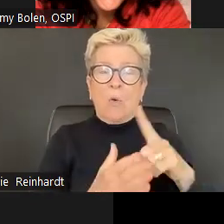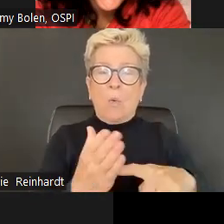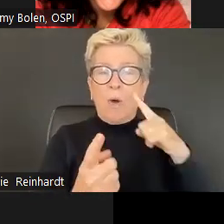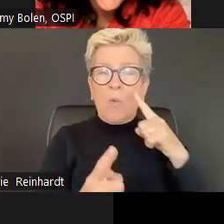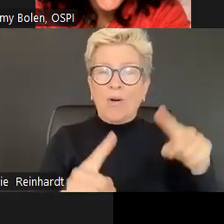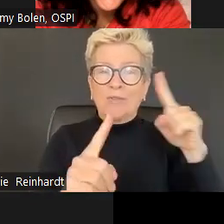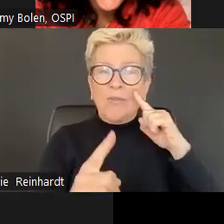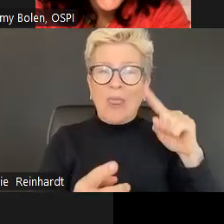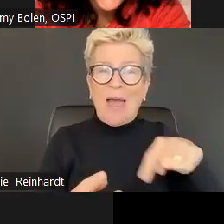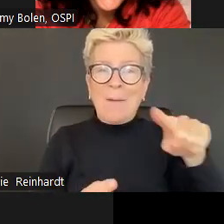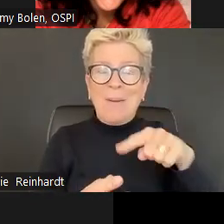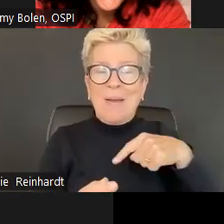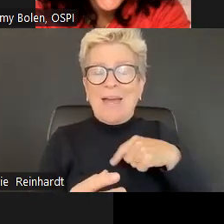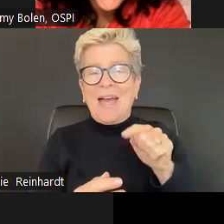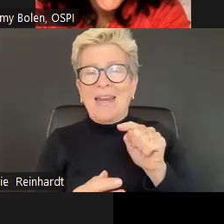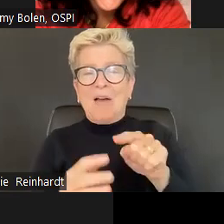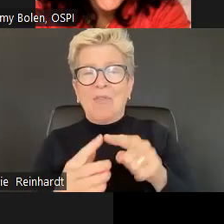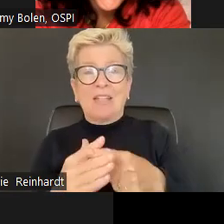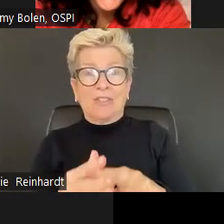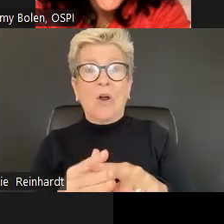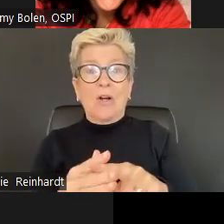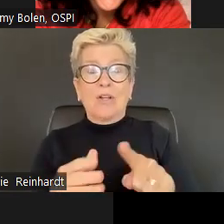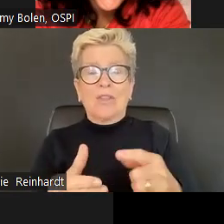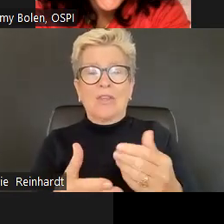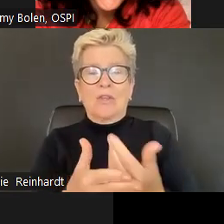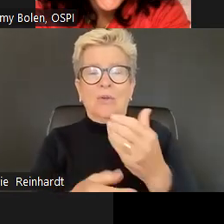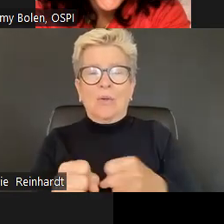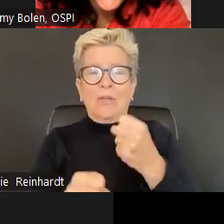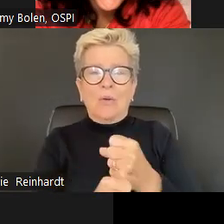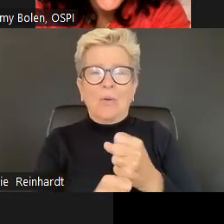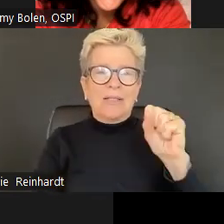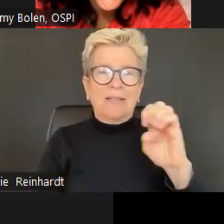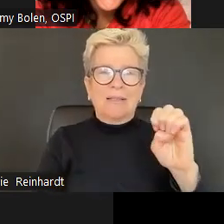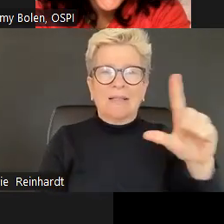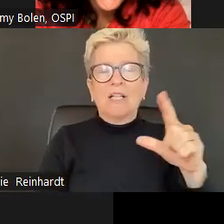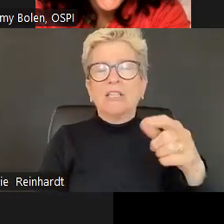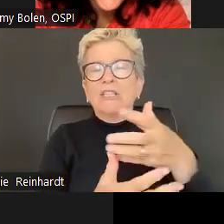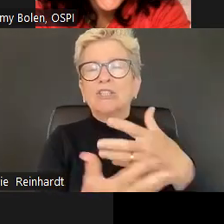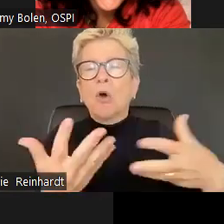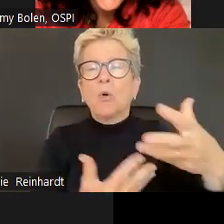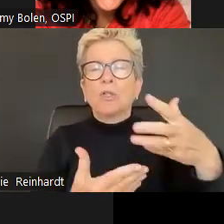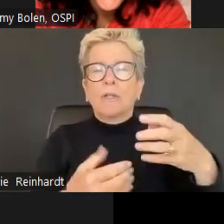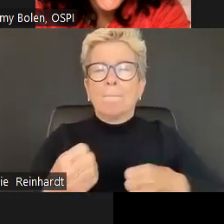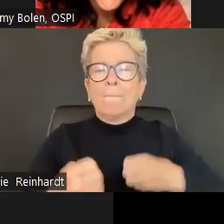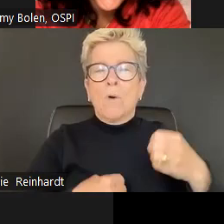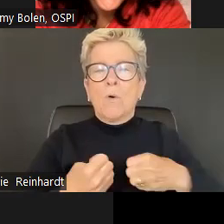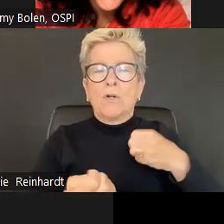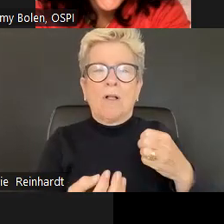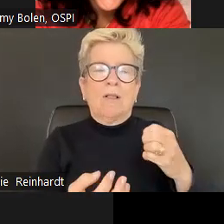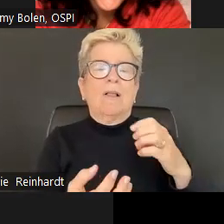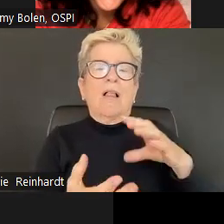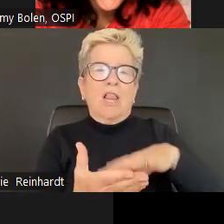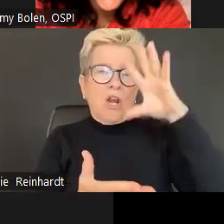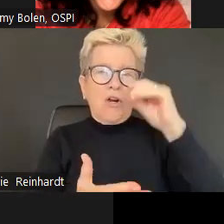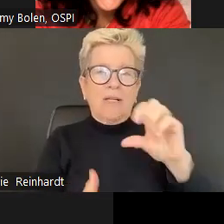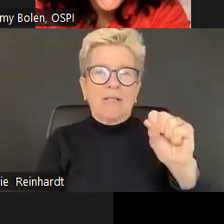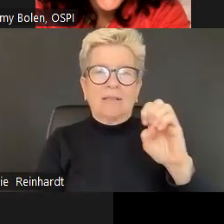classroom belonging from day one, learning from a teaching coach educator about what's been working for them,